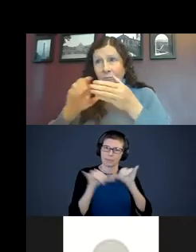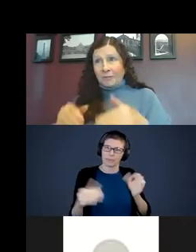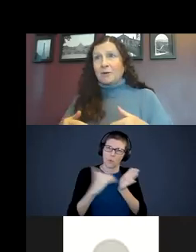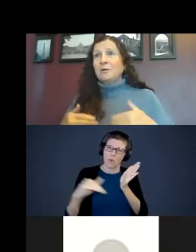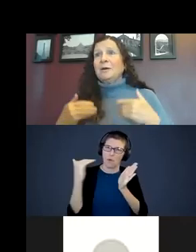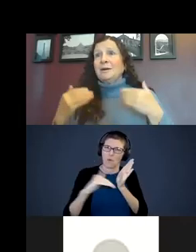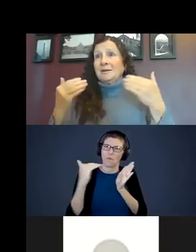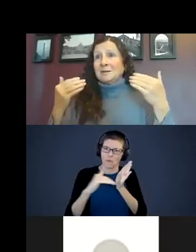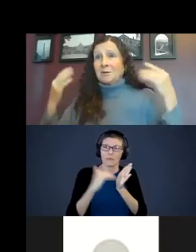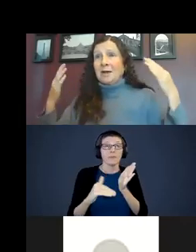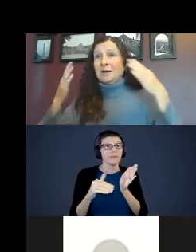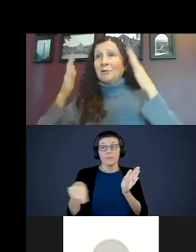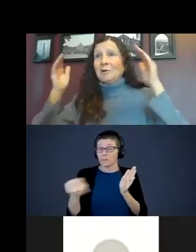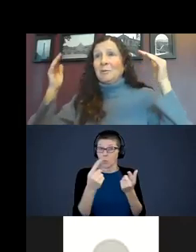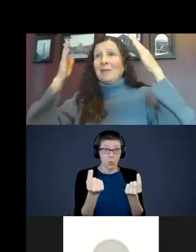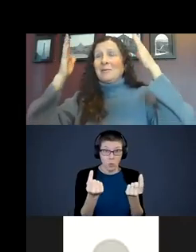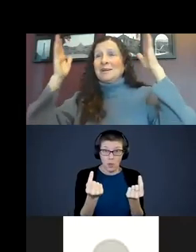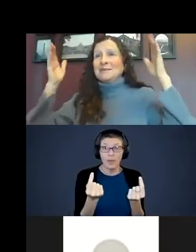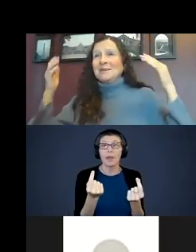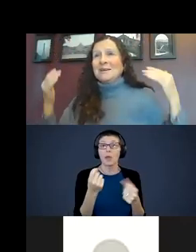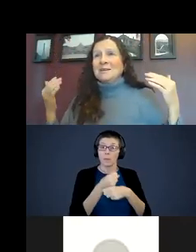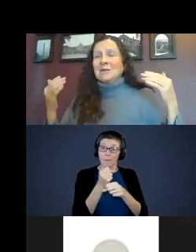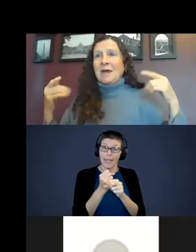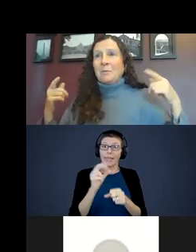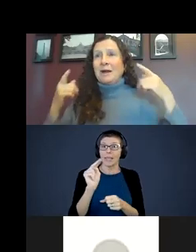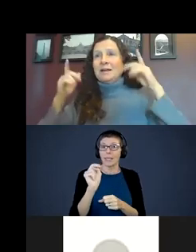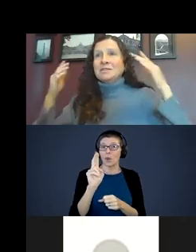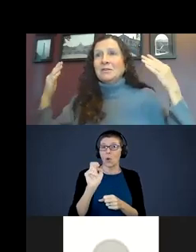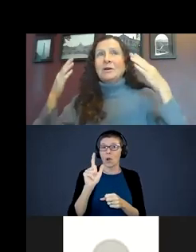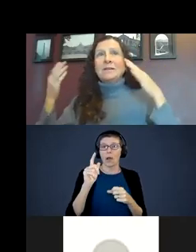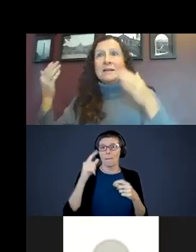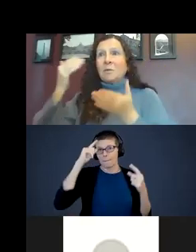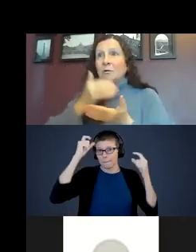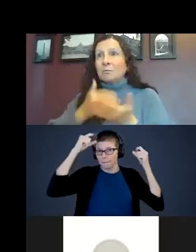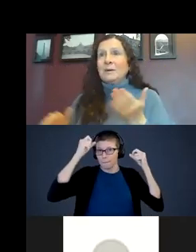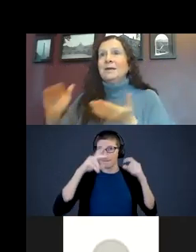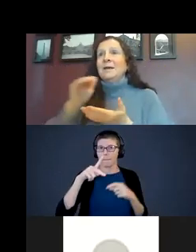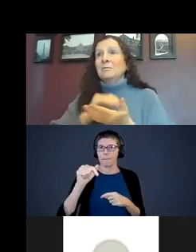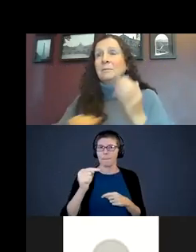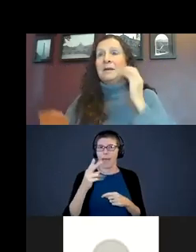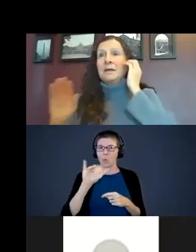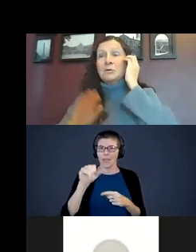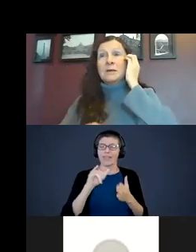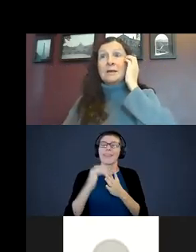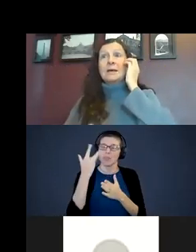What they are doing is learning neuronal pathways. That is why that brain is repeating again,